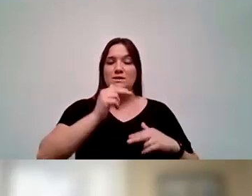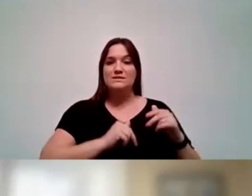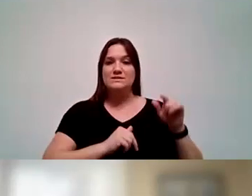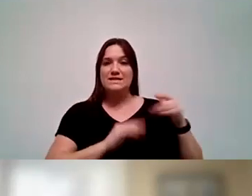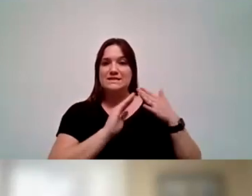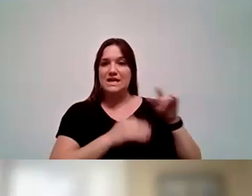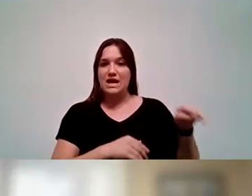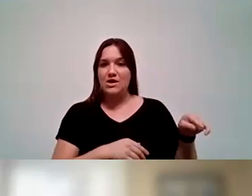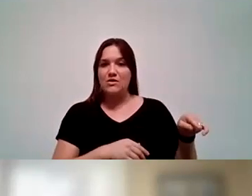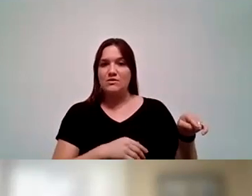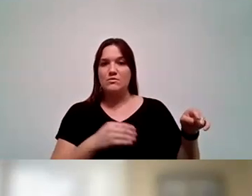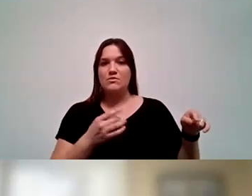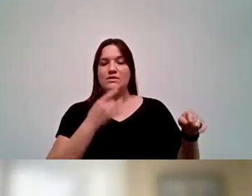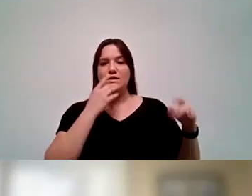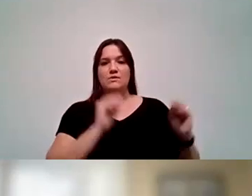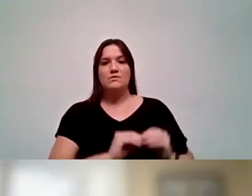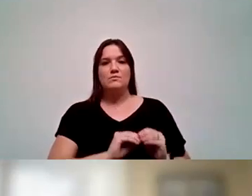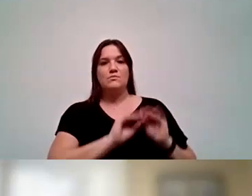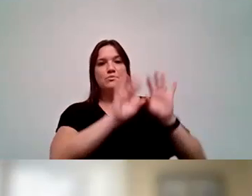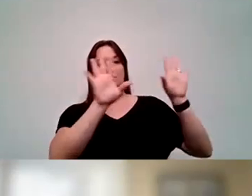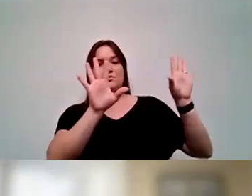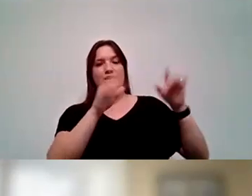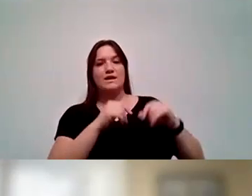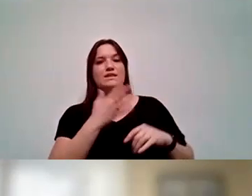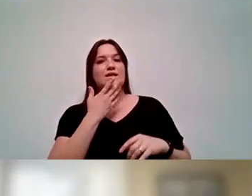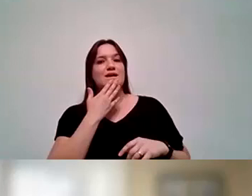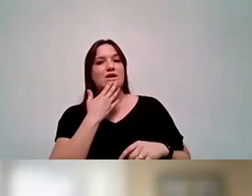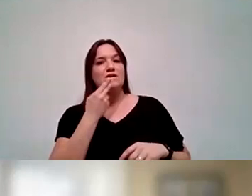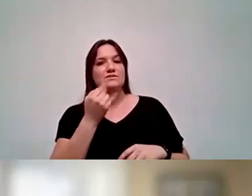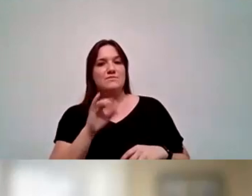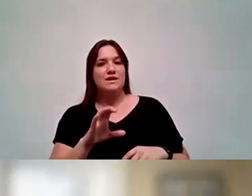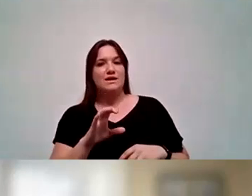will be lit up in the official colors of the Hispanic Heritage Month.